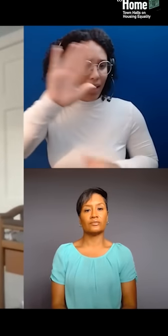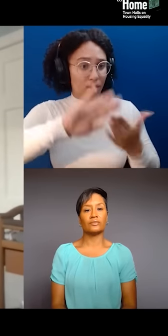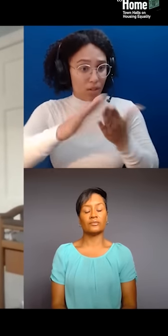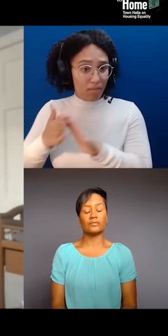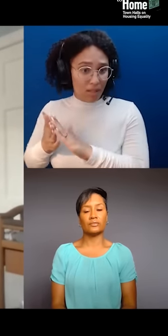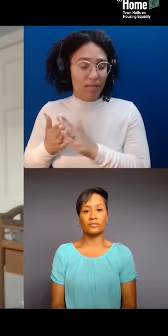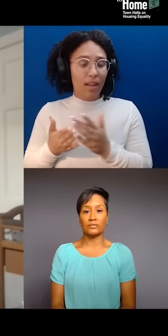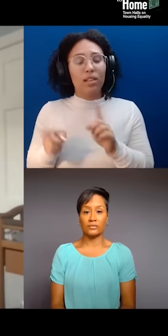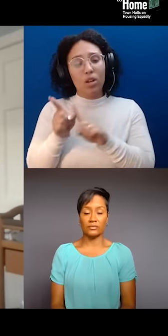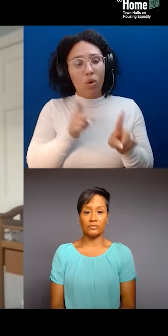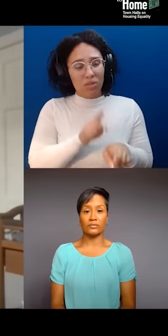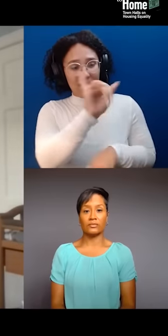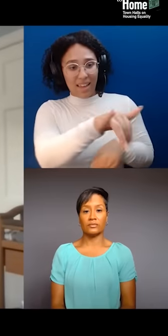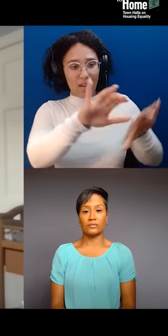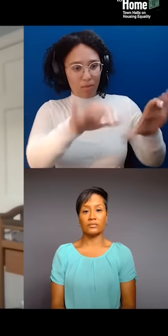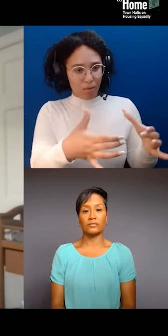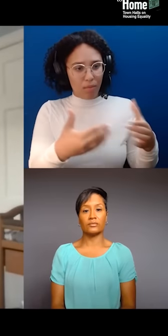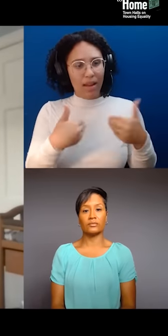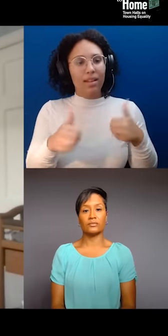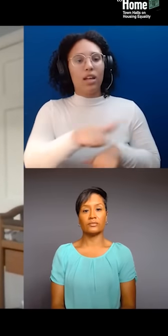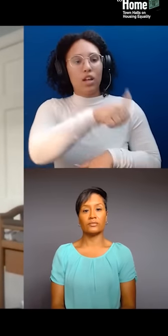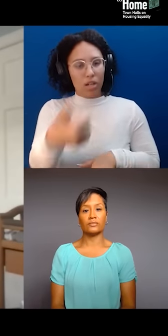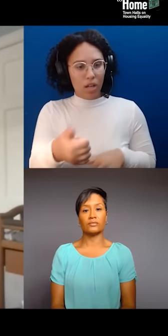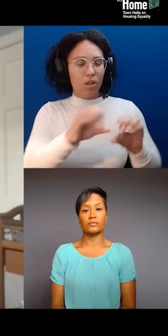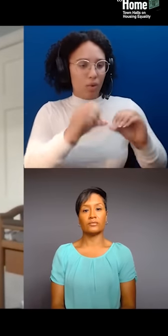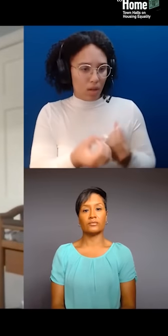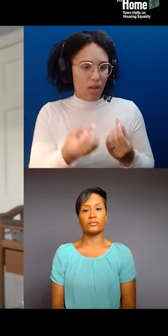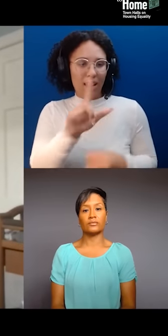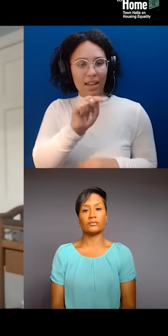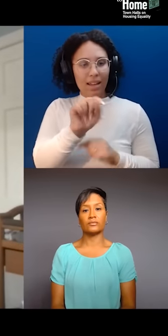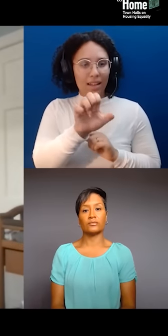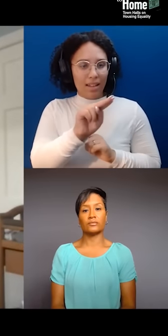within their group called Chinatown Tenants Union. And basically, they've been organizing